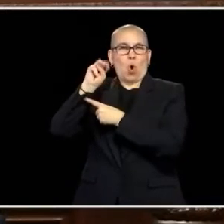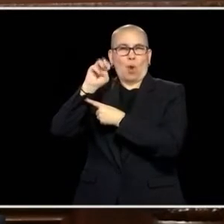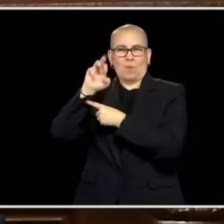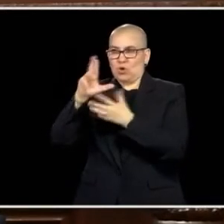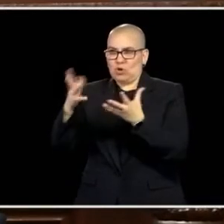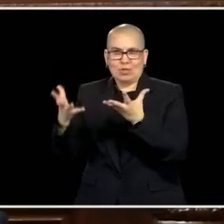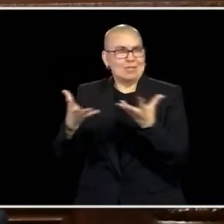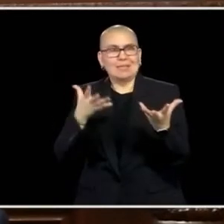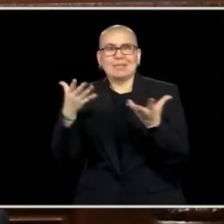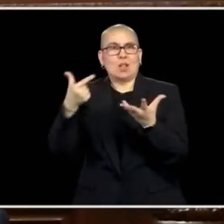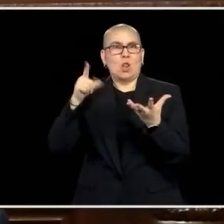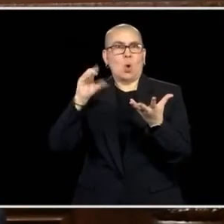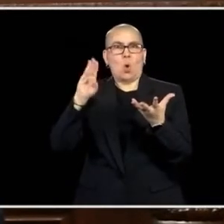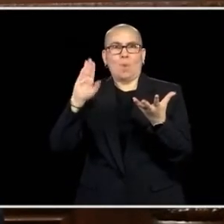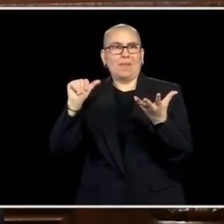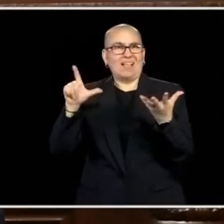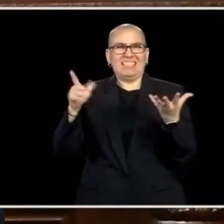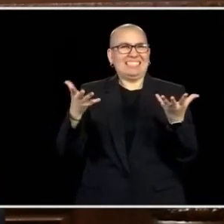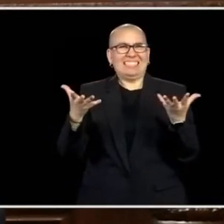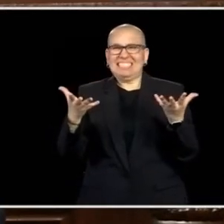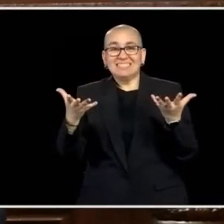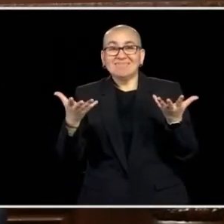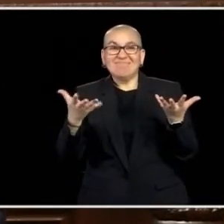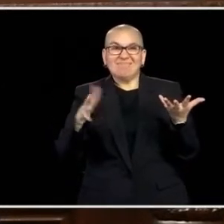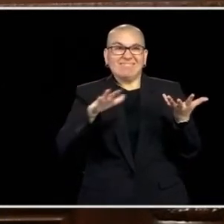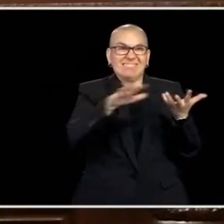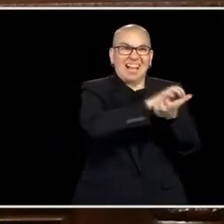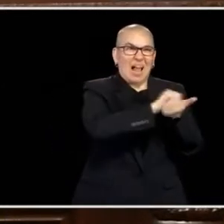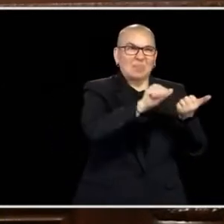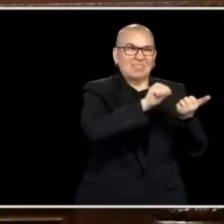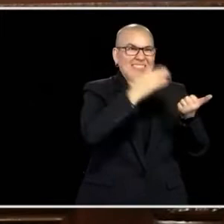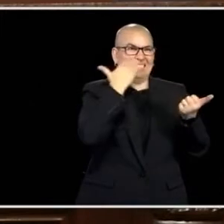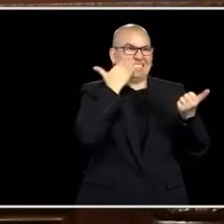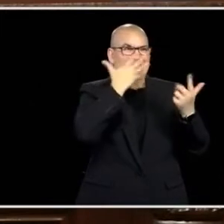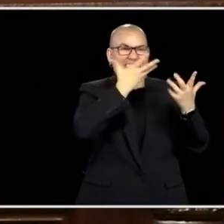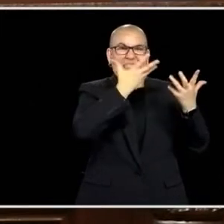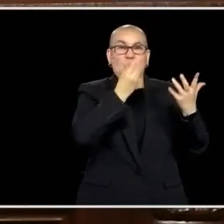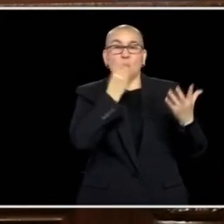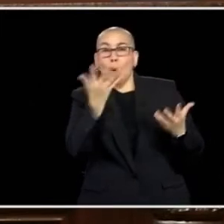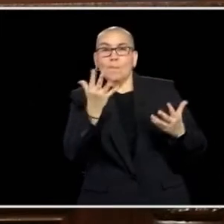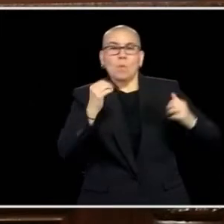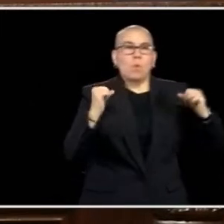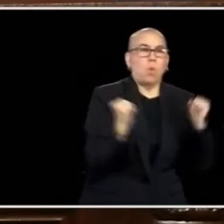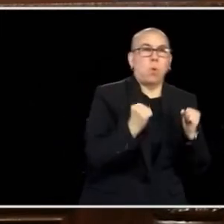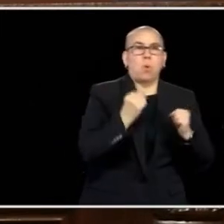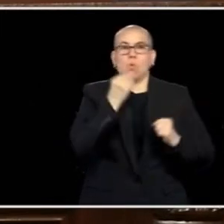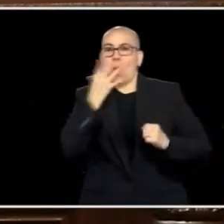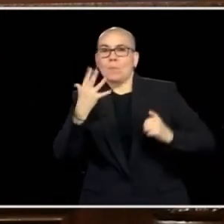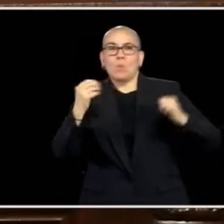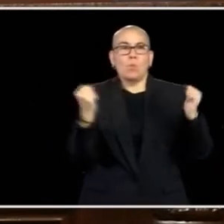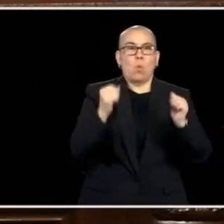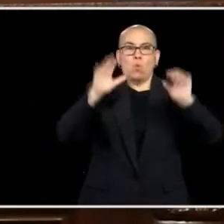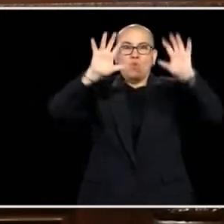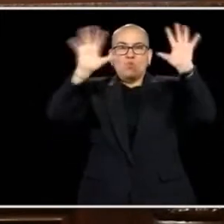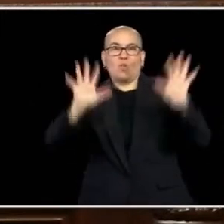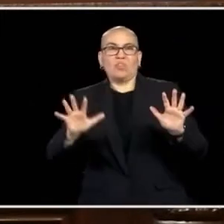MAKING SURE THAT WHAT IS HITTING AND IT DOESN'T HIT US ALL EQUALLY THE DAMAGE DONE BY CLIMATE. THE AMOUNT OF COST LITTLE TO OUR INFRASTRUCTURE, TO OUR